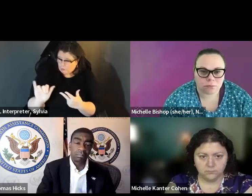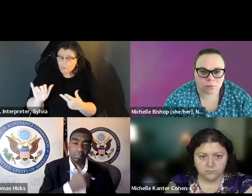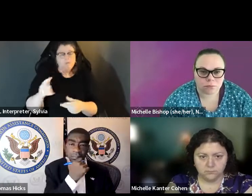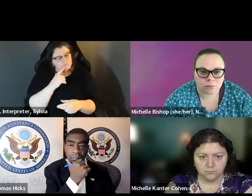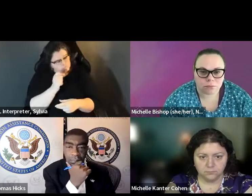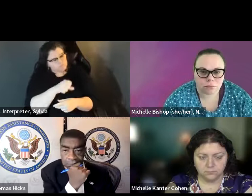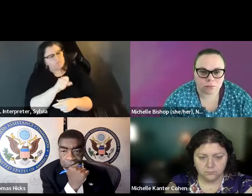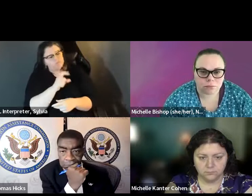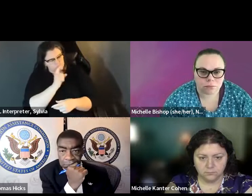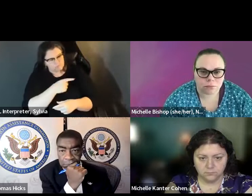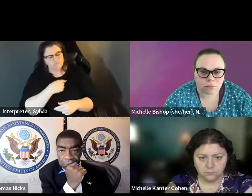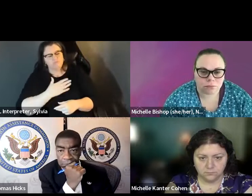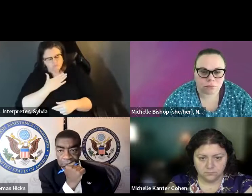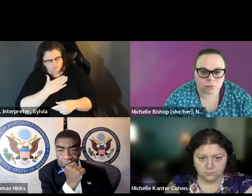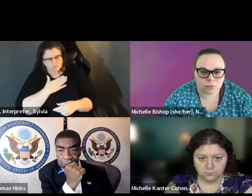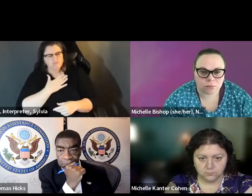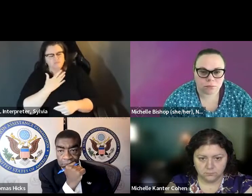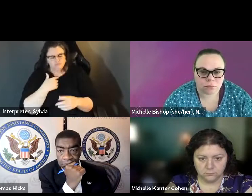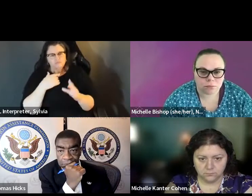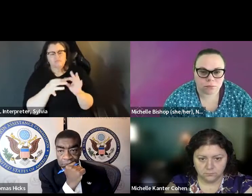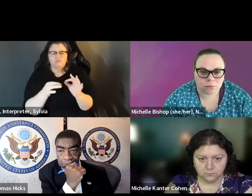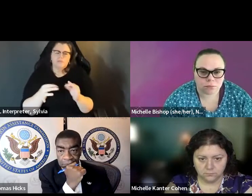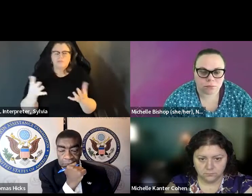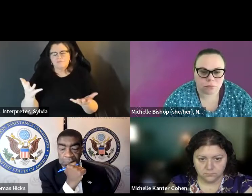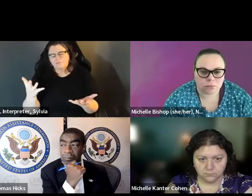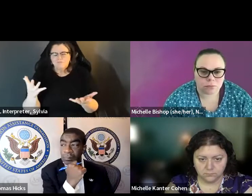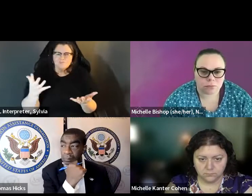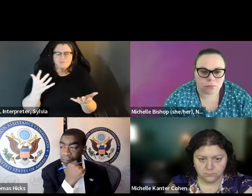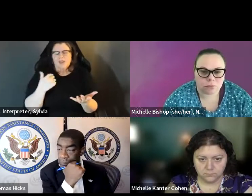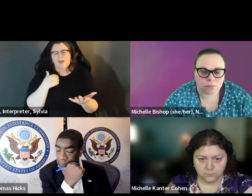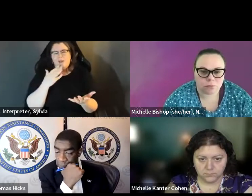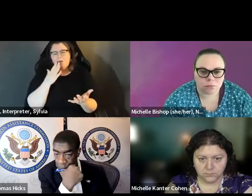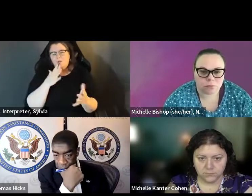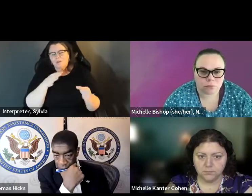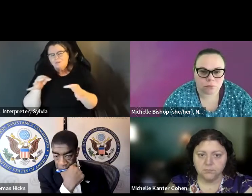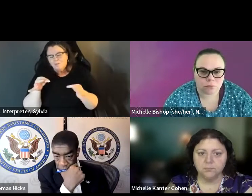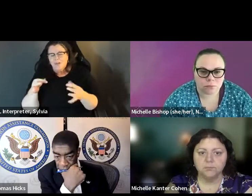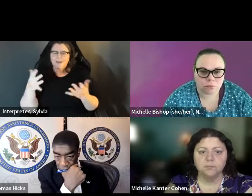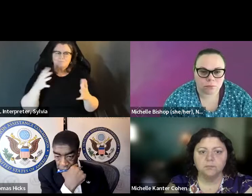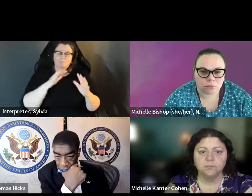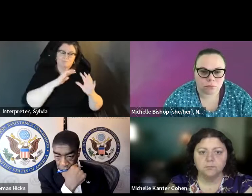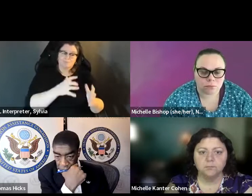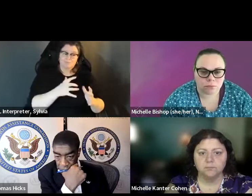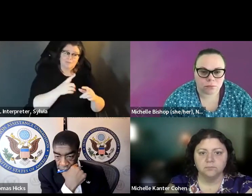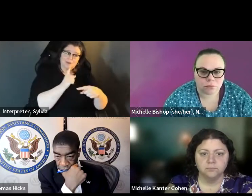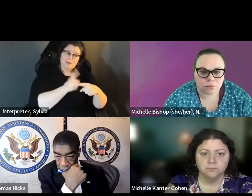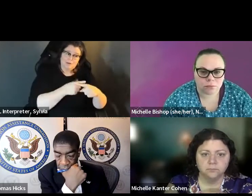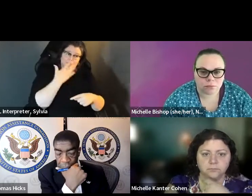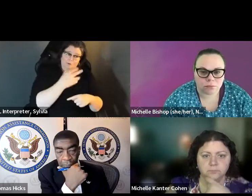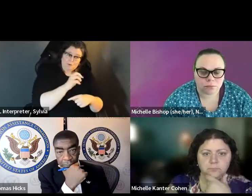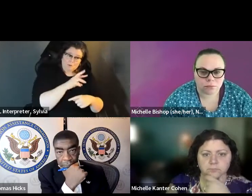sure I'm glad to let me put this in A. » Doug: Sure. I'm glad to. Let me put this in a -- let me We put this in a good news. Bad news framework. put this in a good news/bad news framework. I'm going to